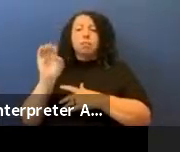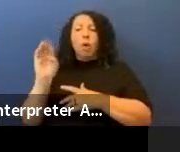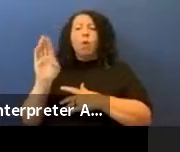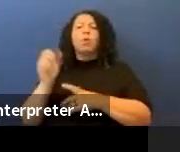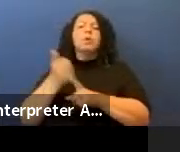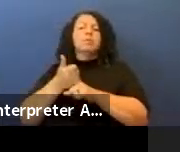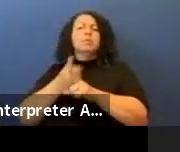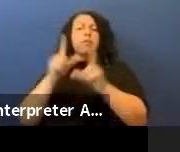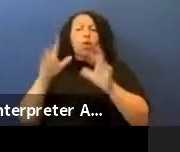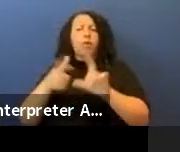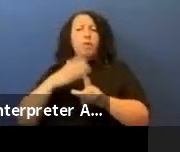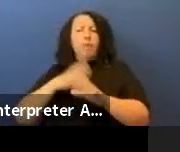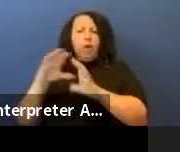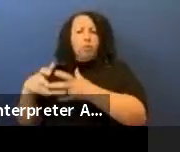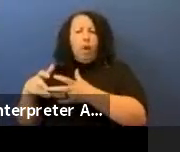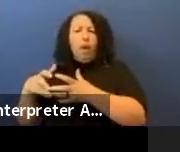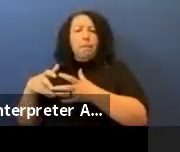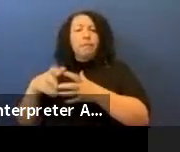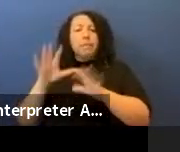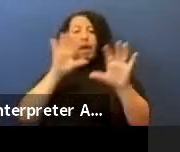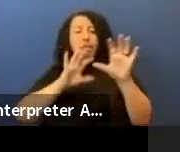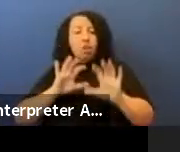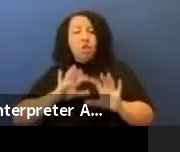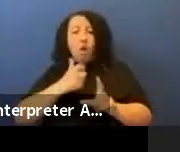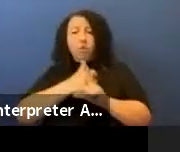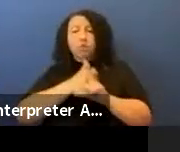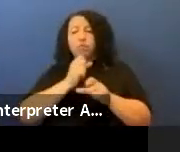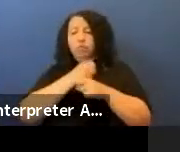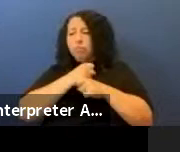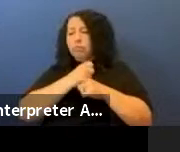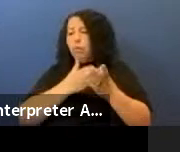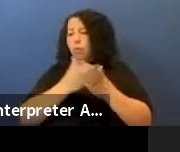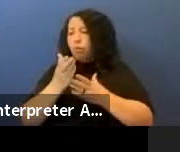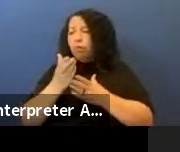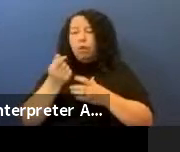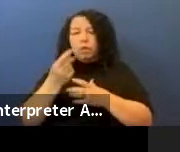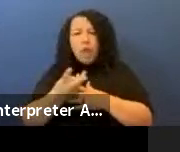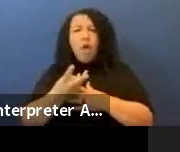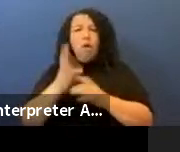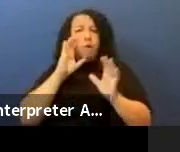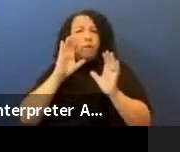created with a number of photos of mine personally in the background.